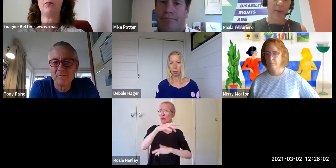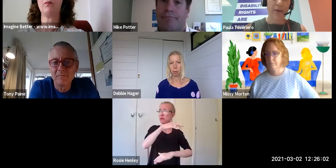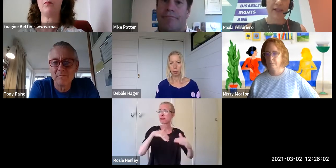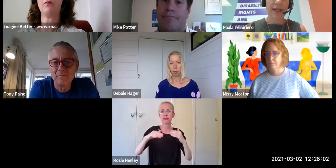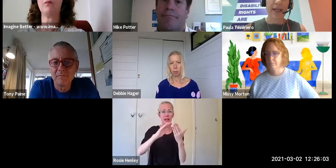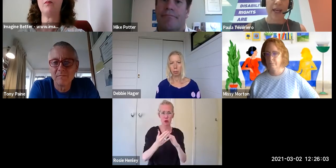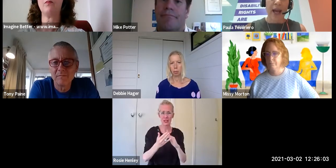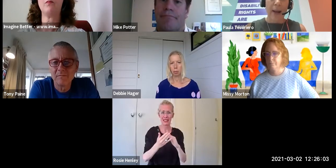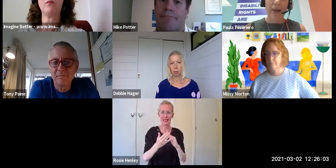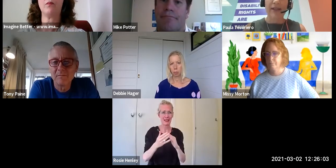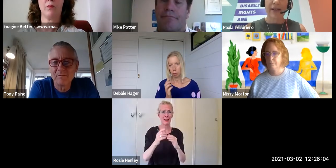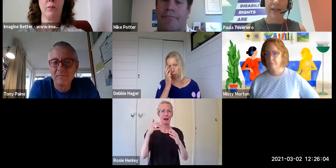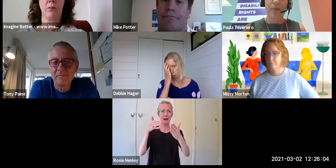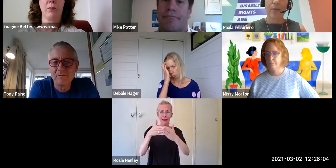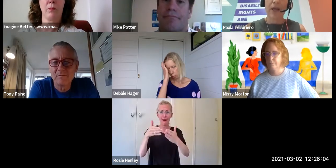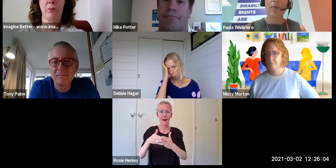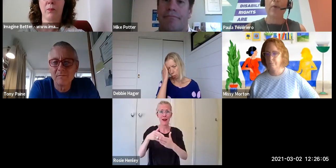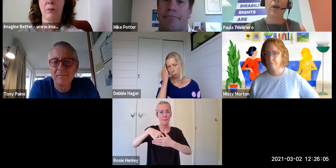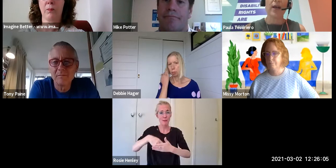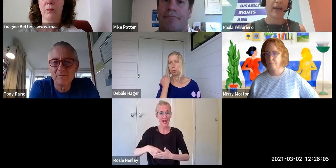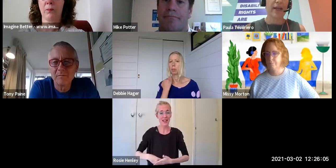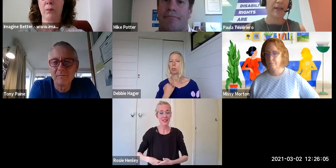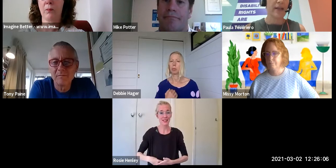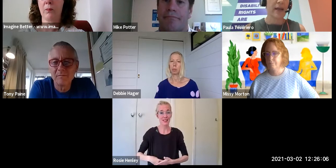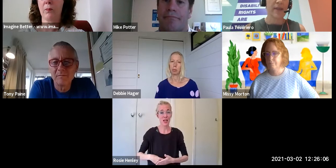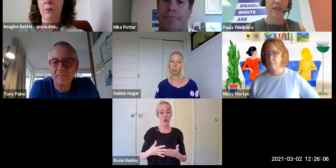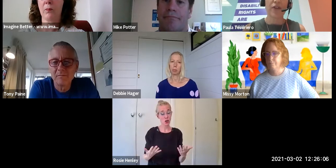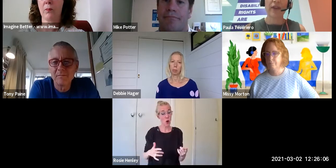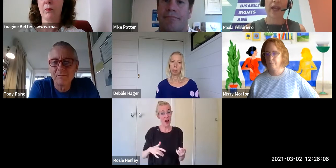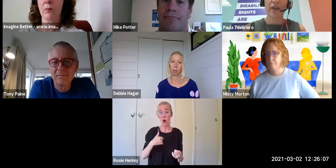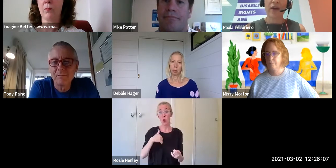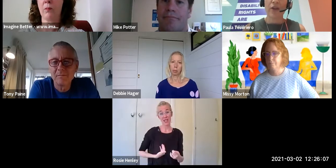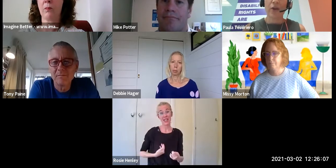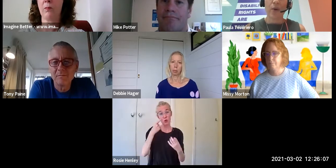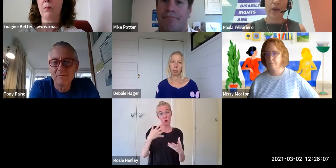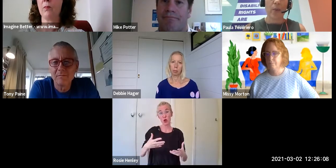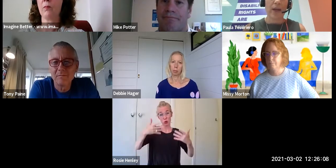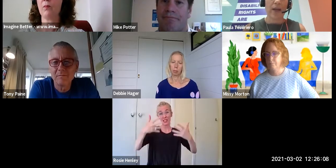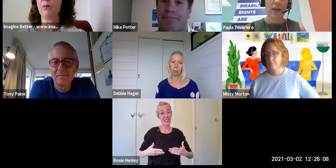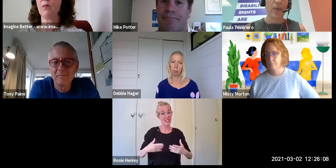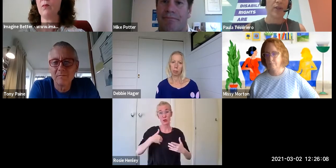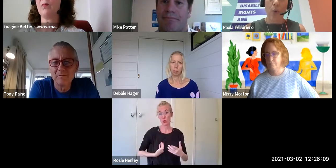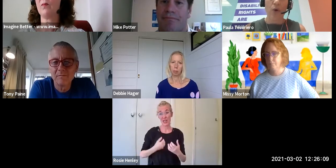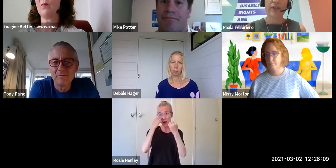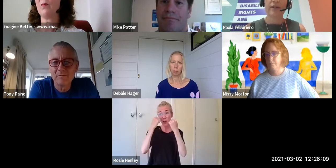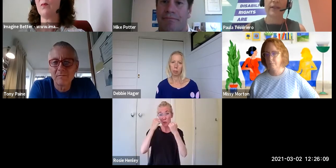have come out recently - are placing disabled people in a position that we don't want to